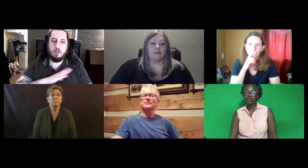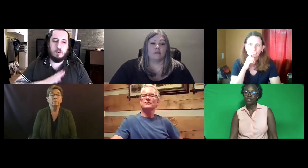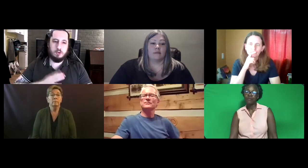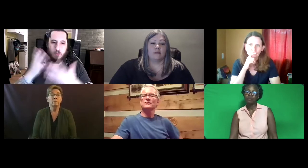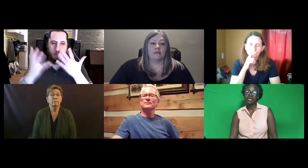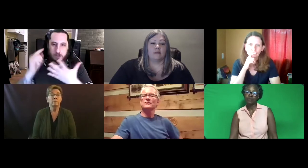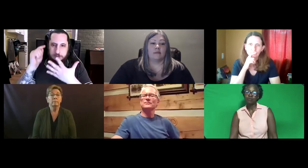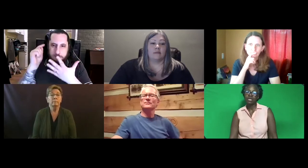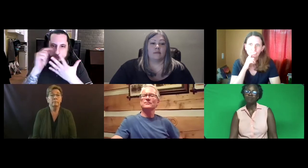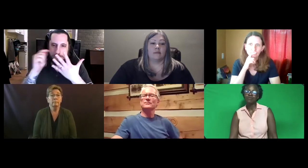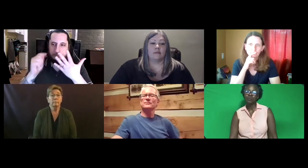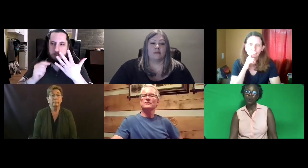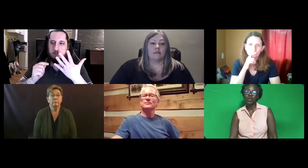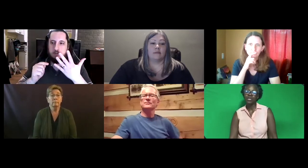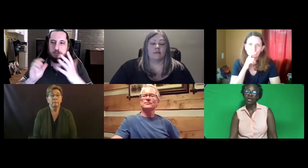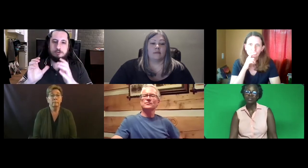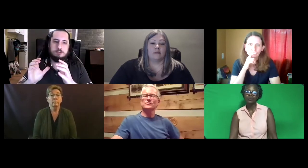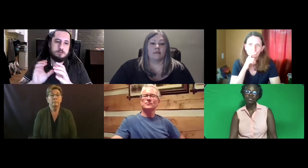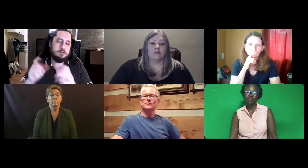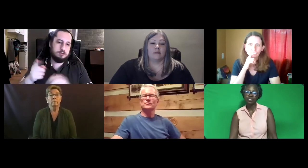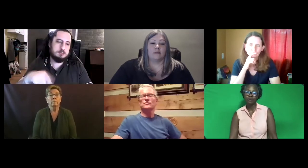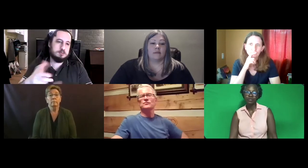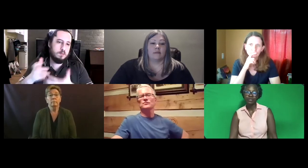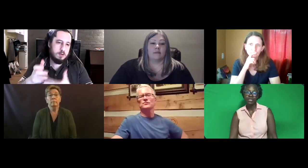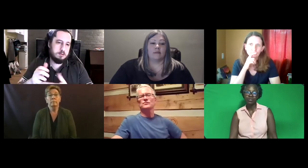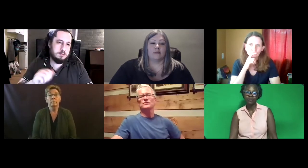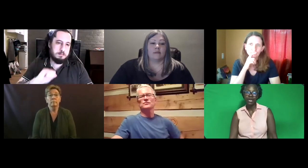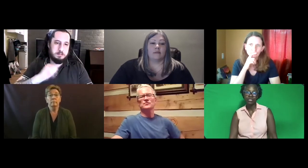So that would mean it would be up to the Board as to which of those specialty certifications